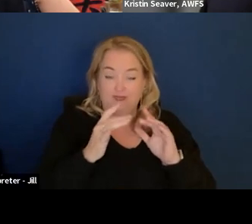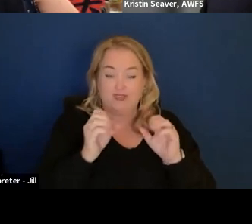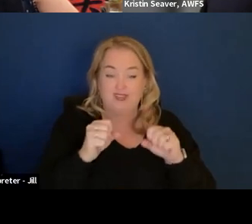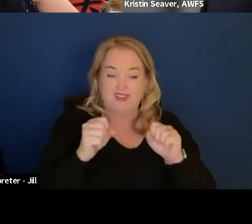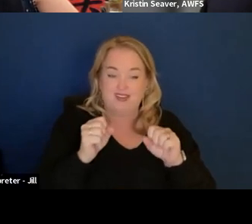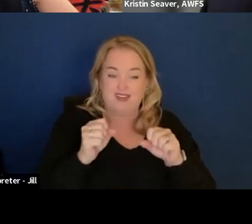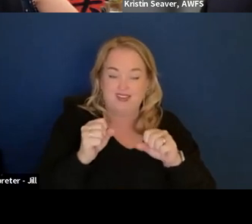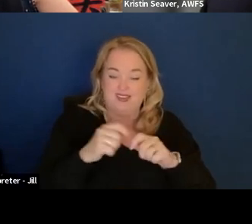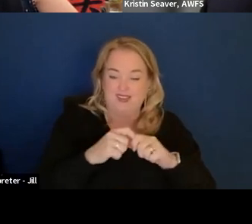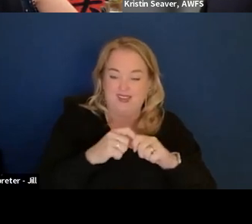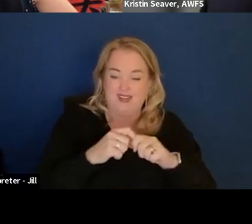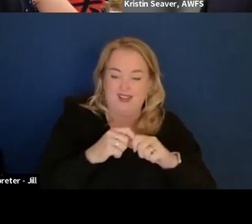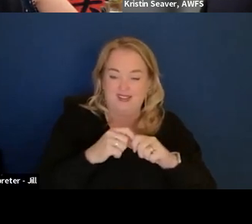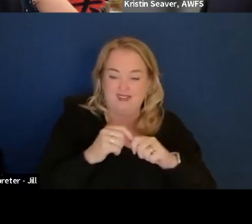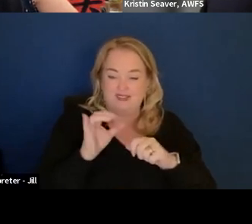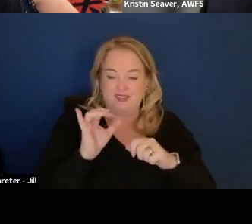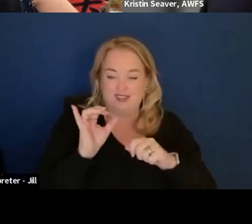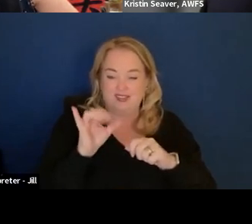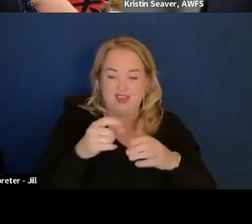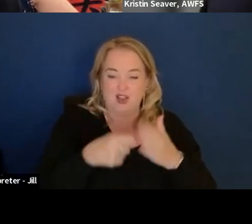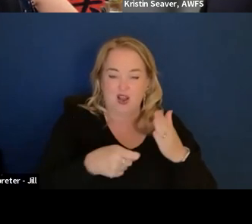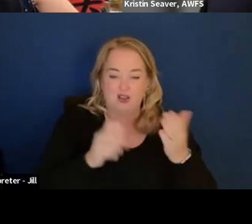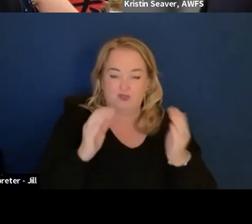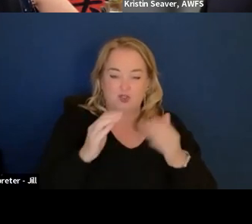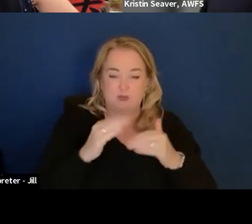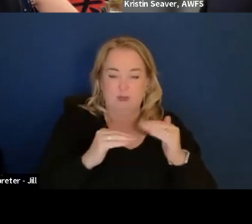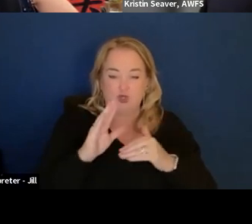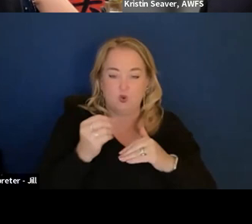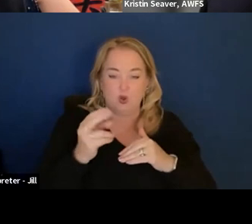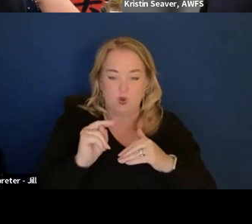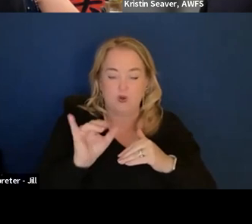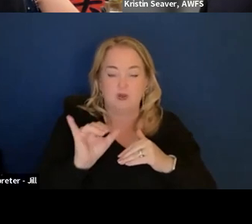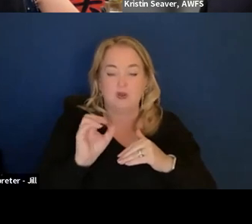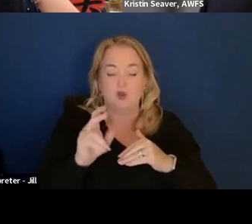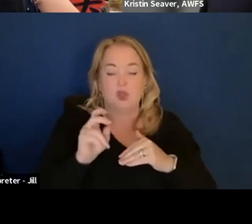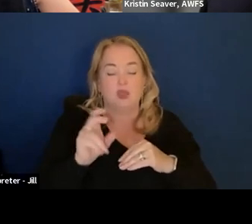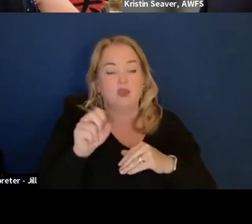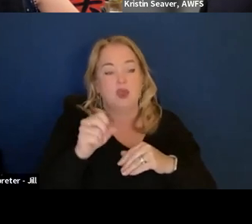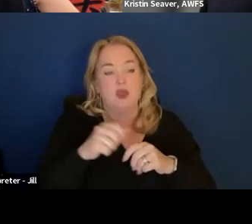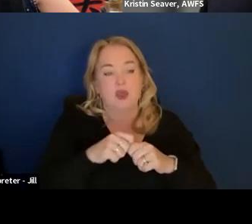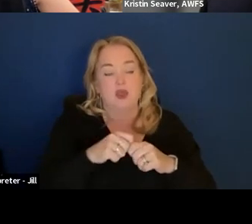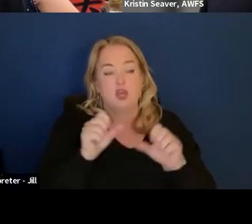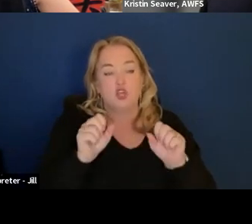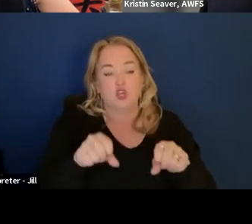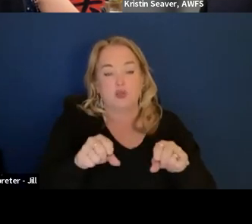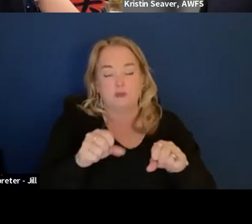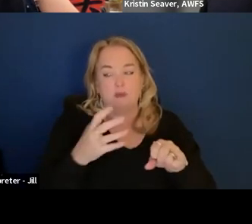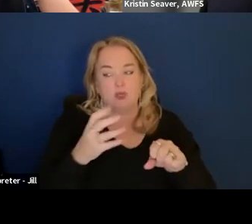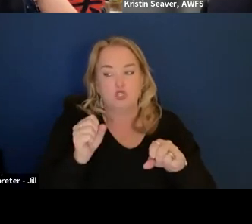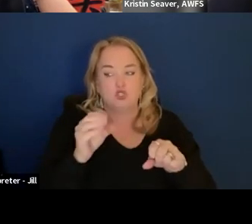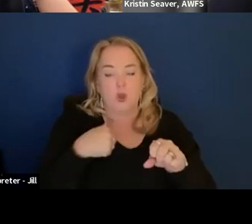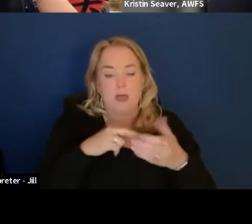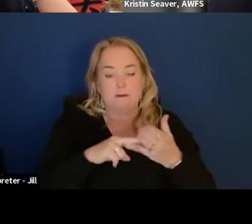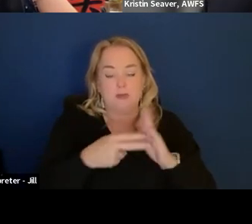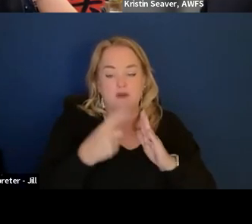The Department of Homeland Security has used the same firm, but there is also like a handful